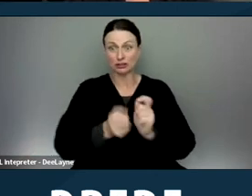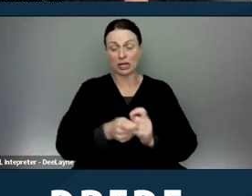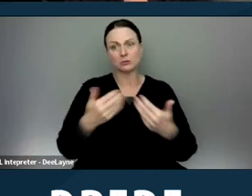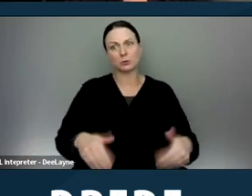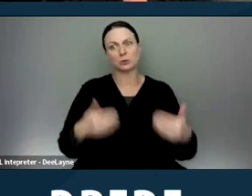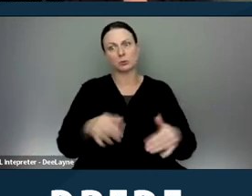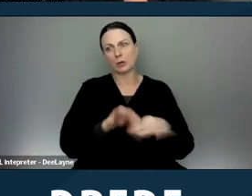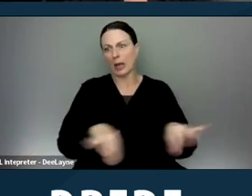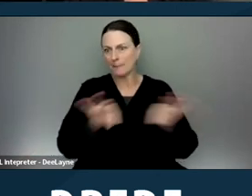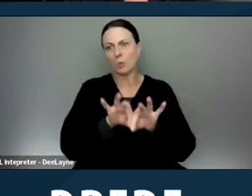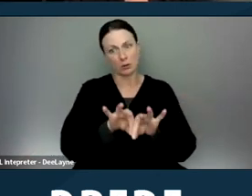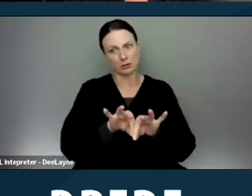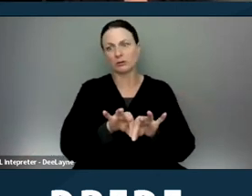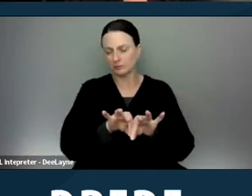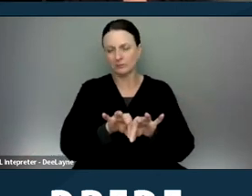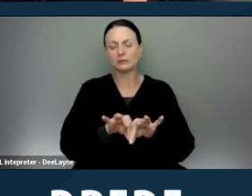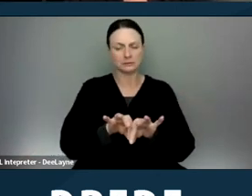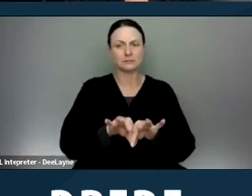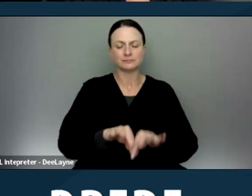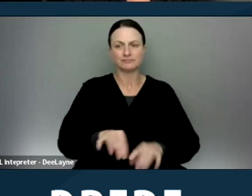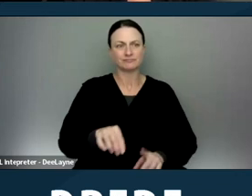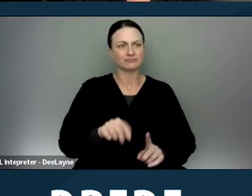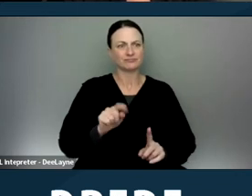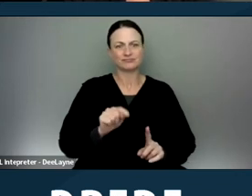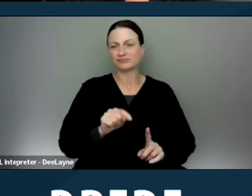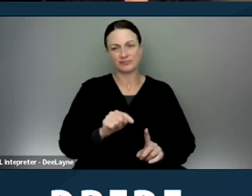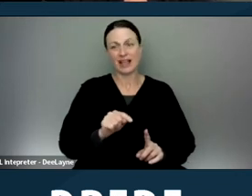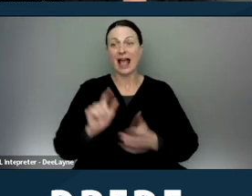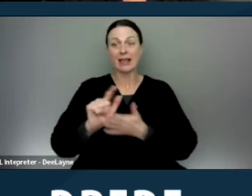and a lot of folks in particular at the legal aid organizations